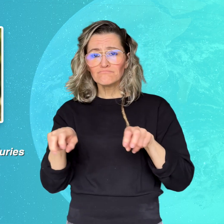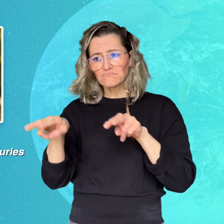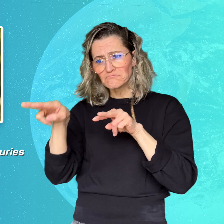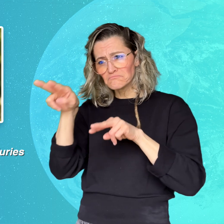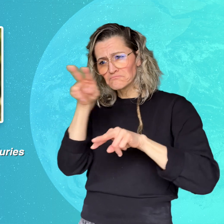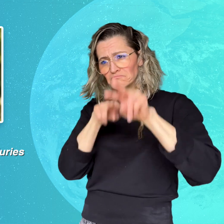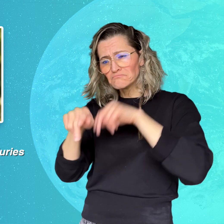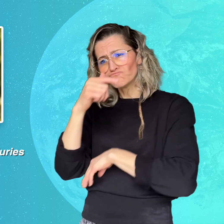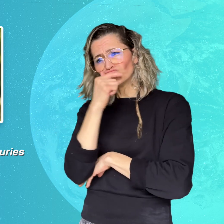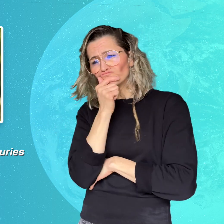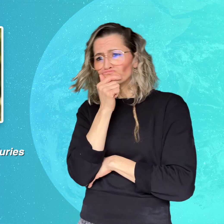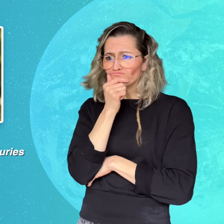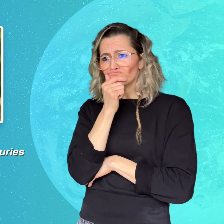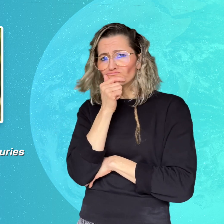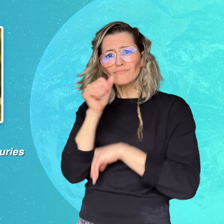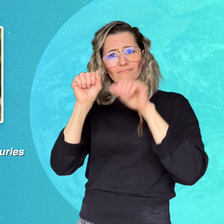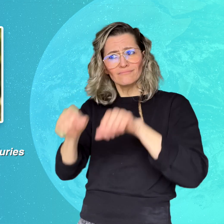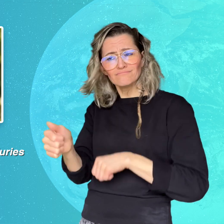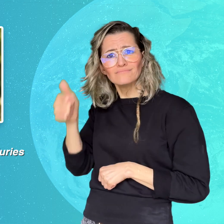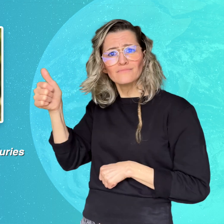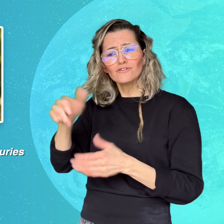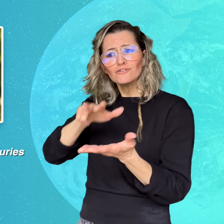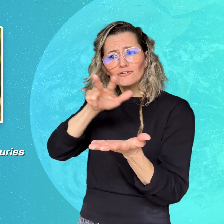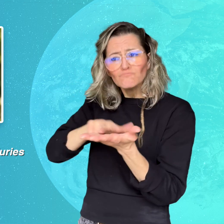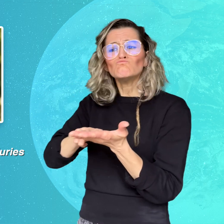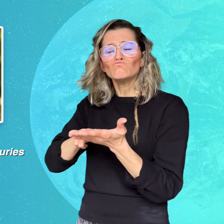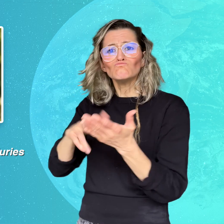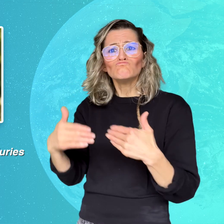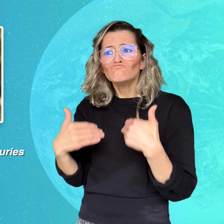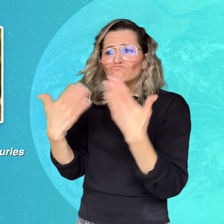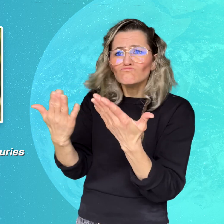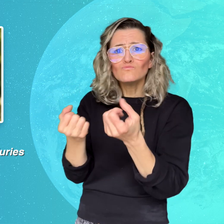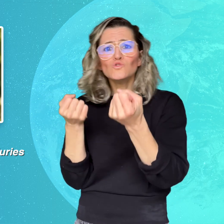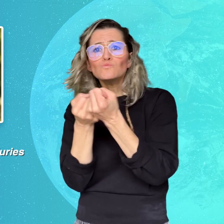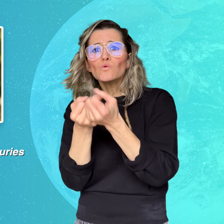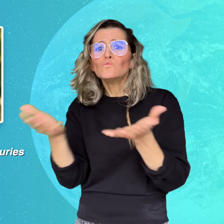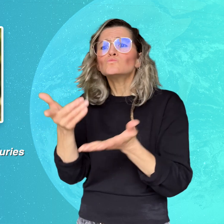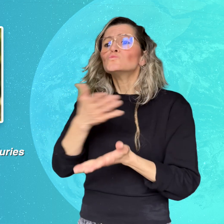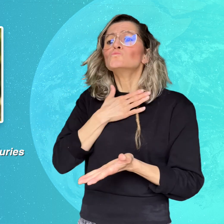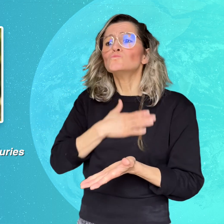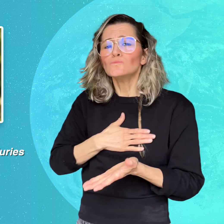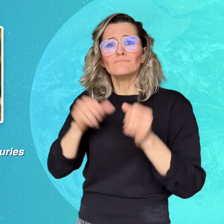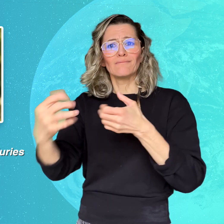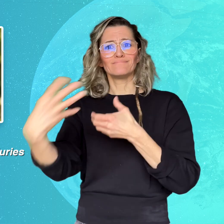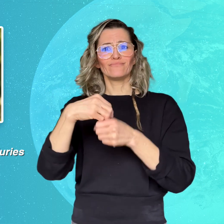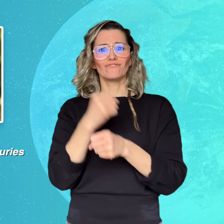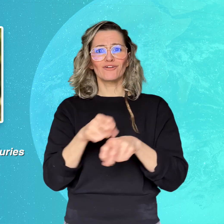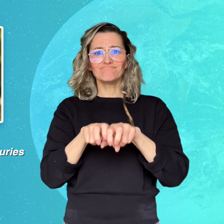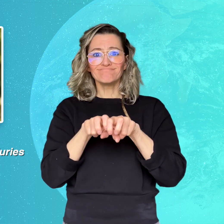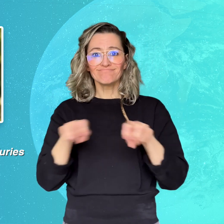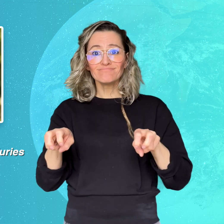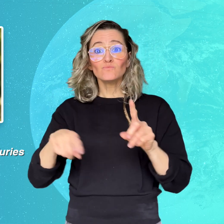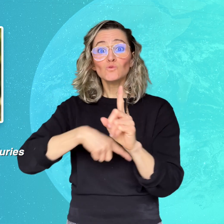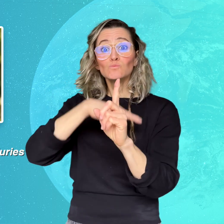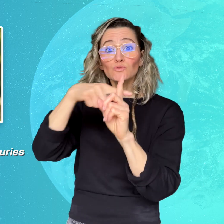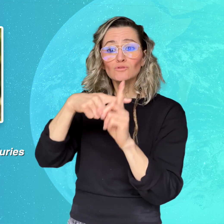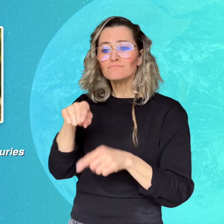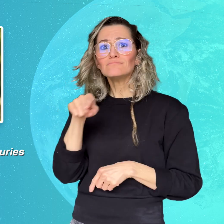a juror with reasonable support and allow an extra person